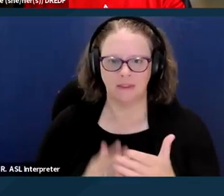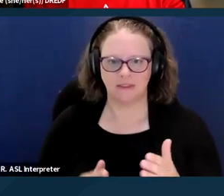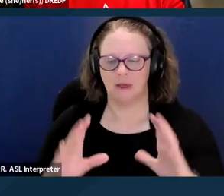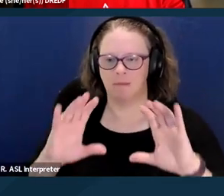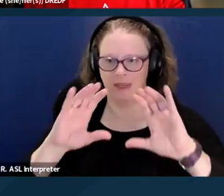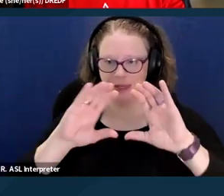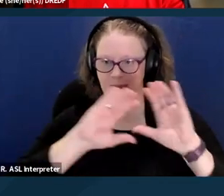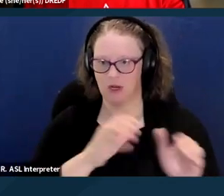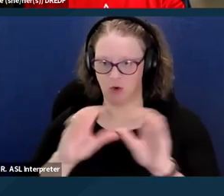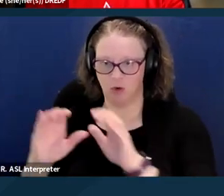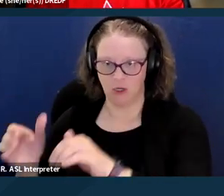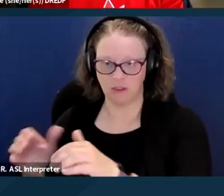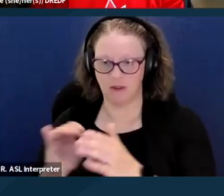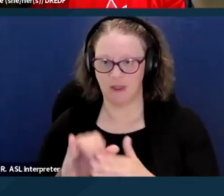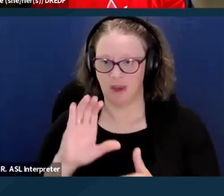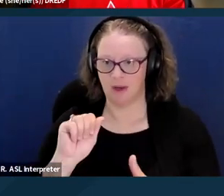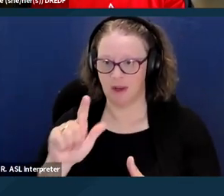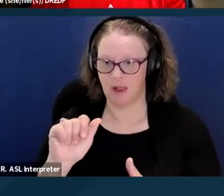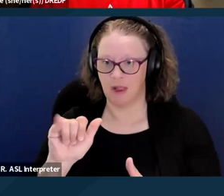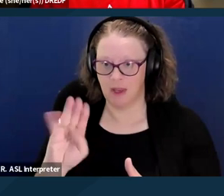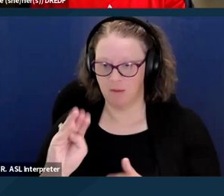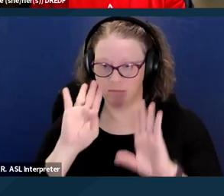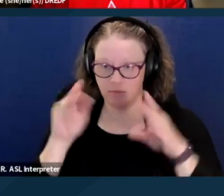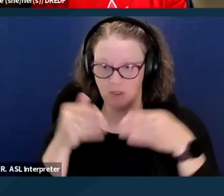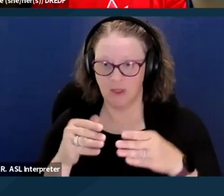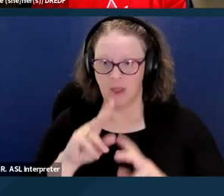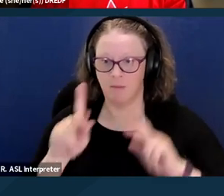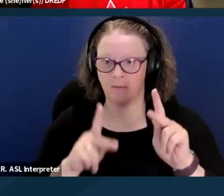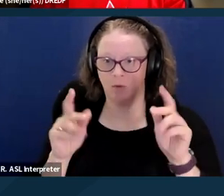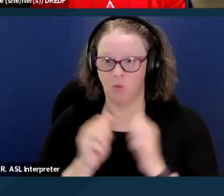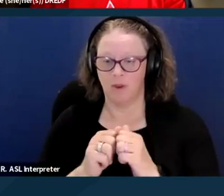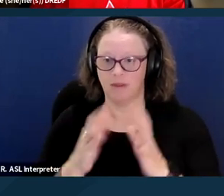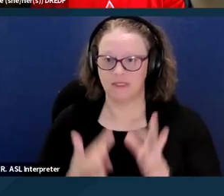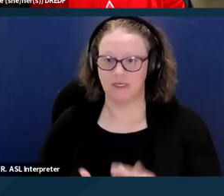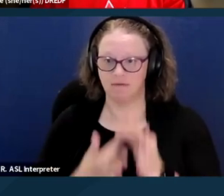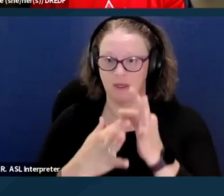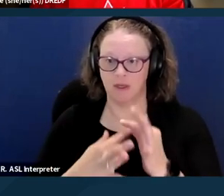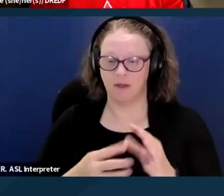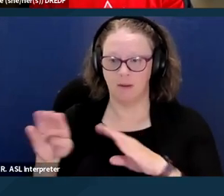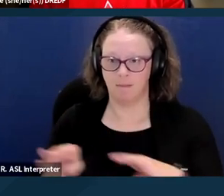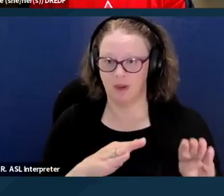is really focused on are people with significant behavioral health needs, including people with mental illness,